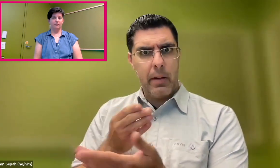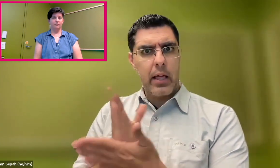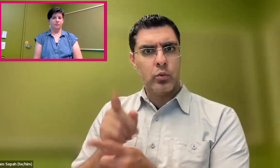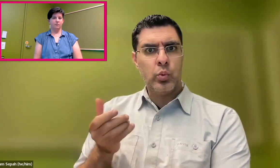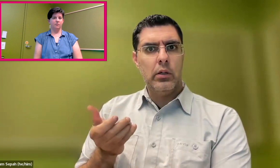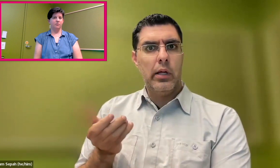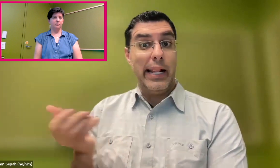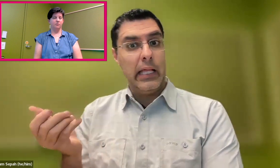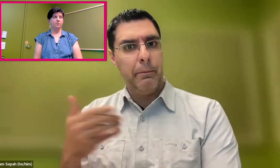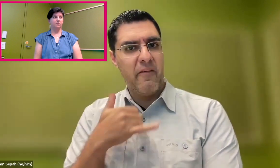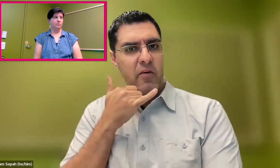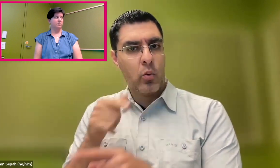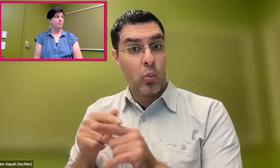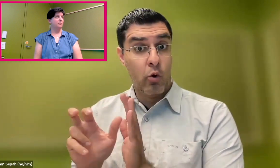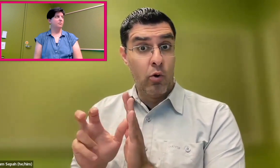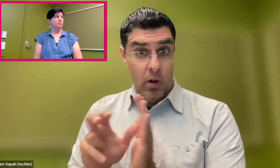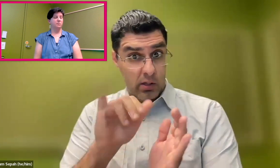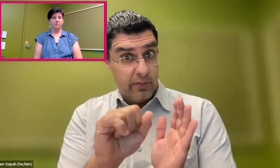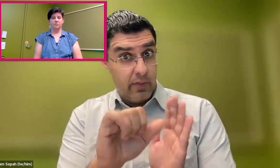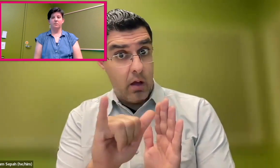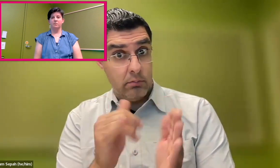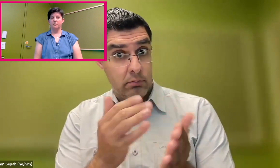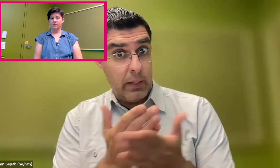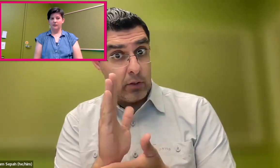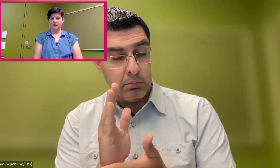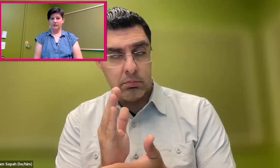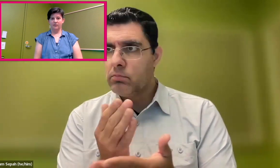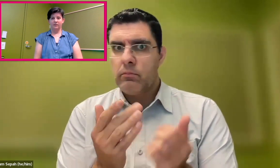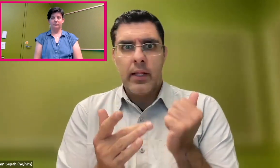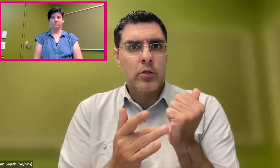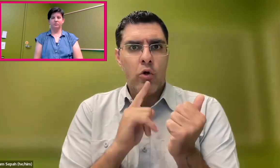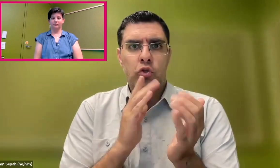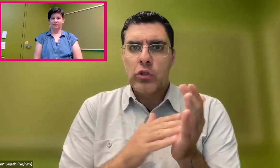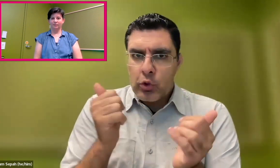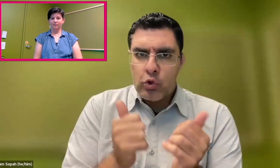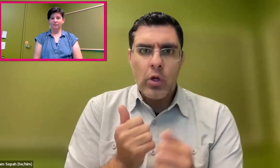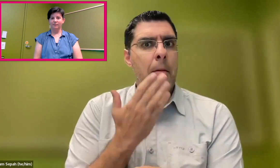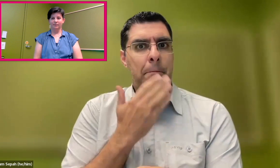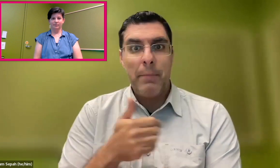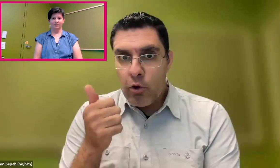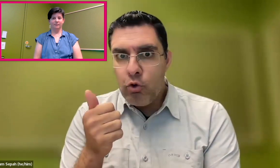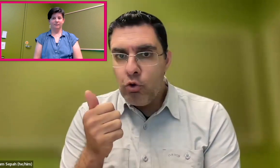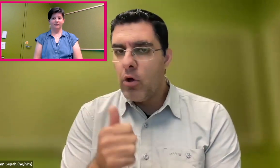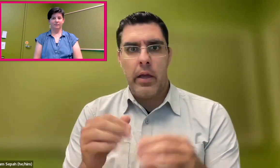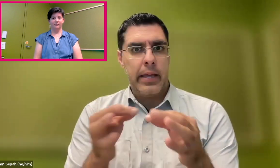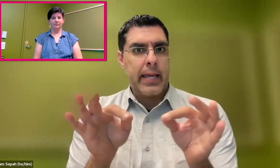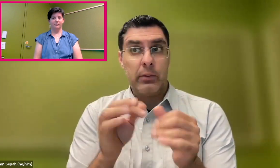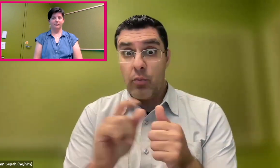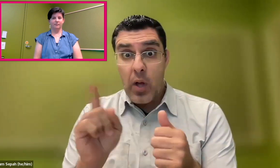then a deaf person should have the right to be able to record that same information. And that's a question.